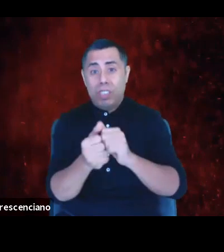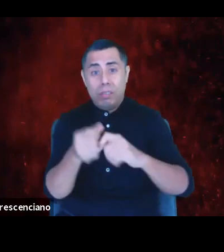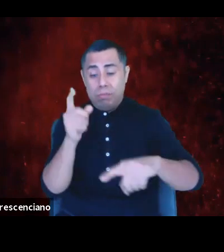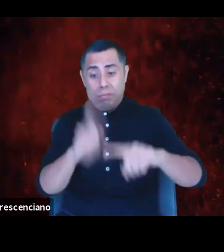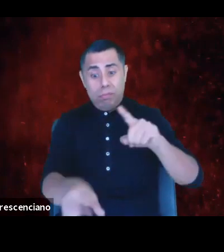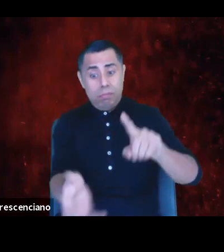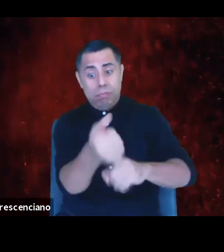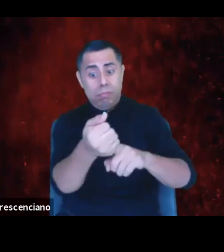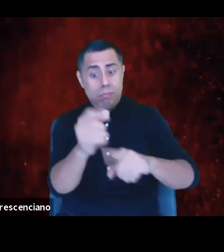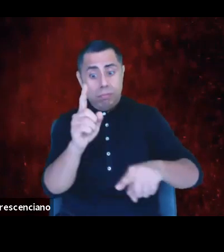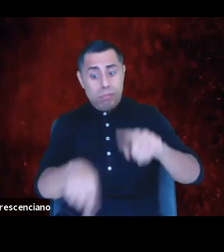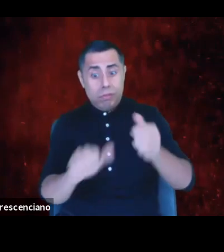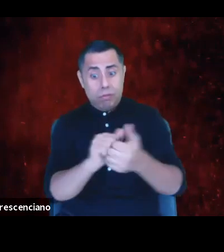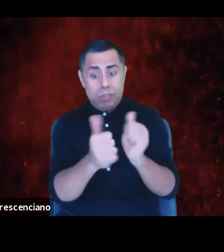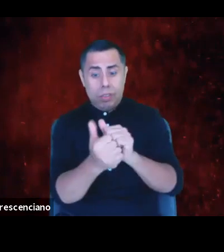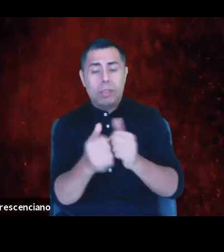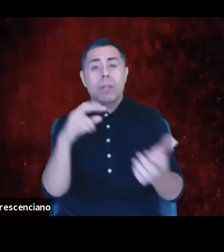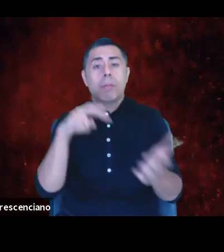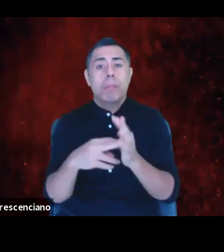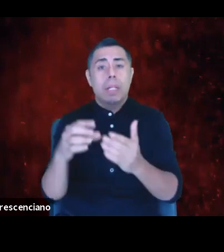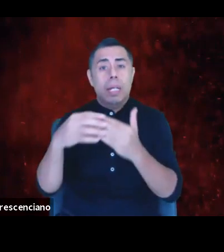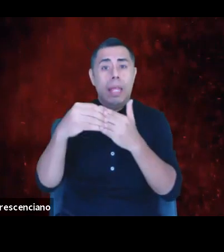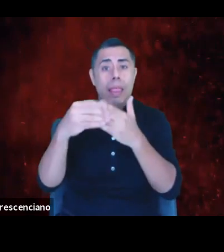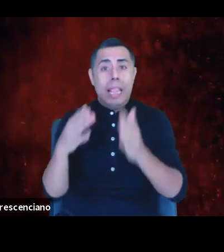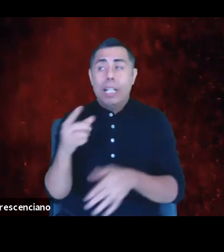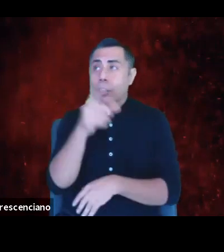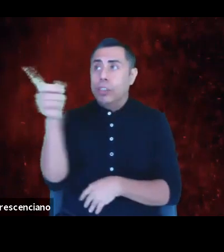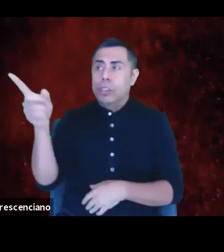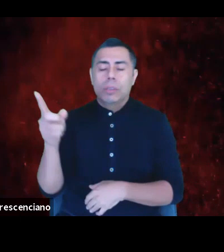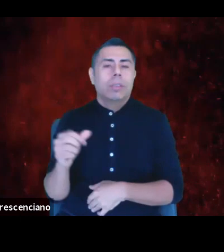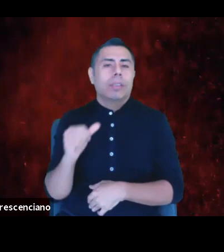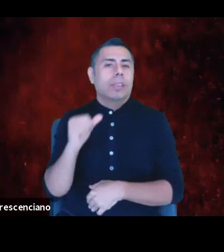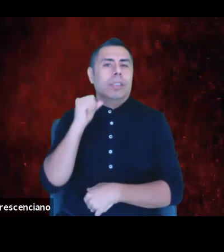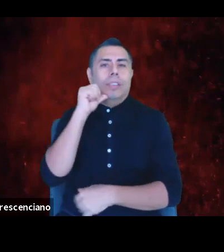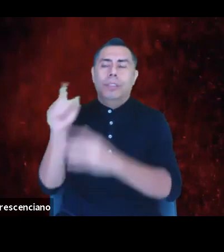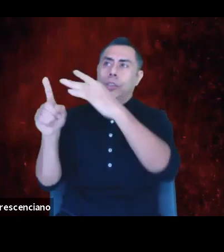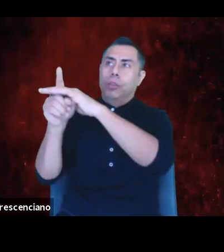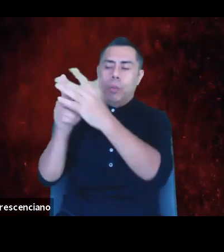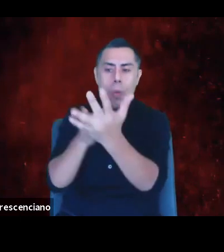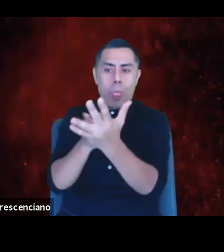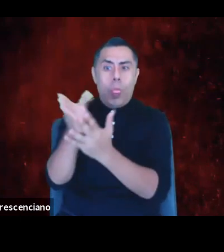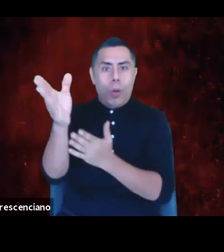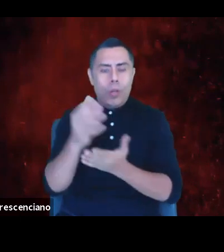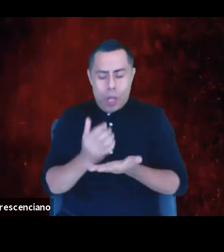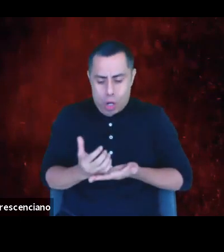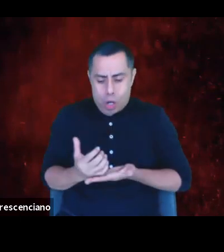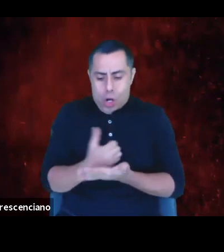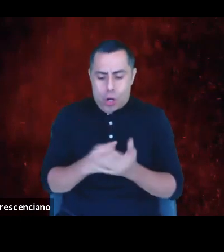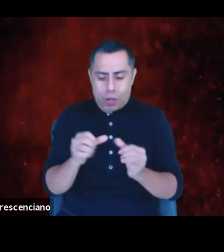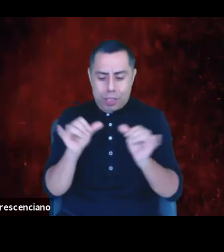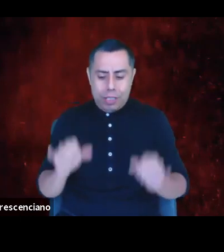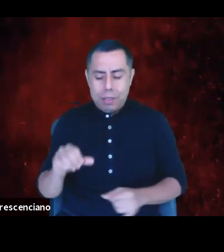must not have gotten here by the same merit-based system I was made to believe existed, that the leadership arrived